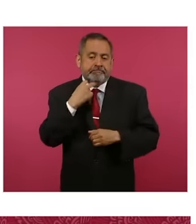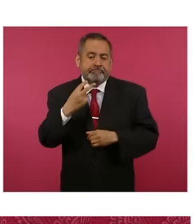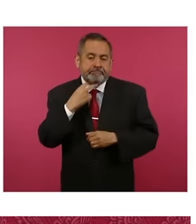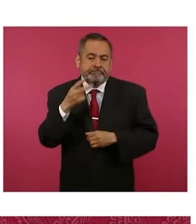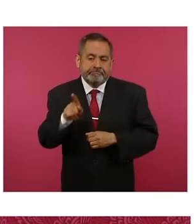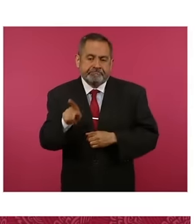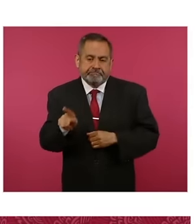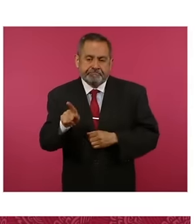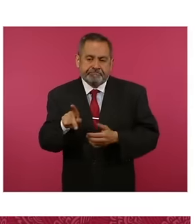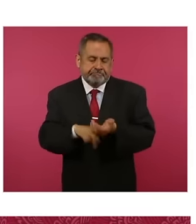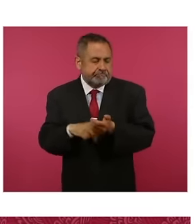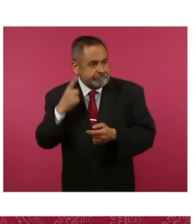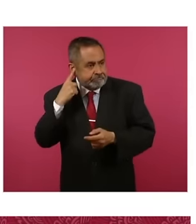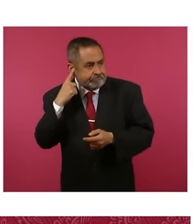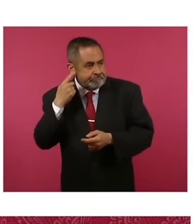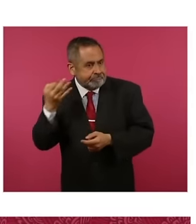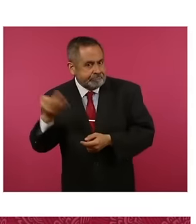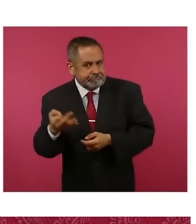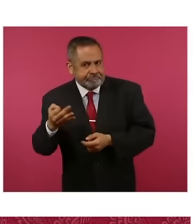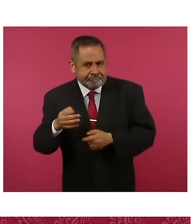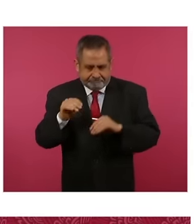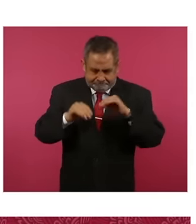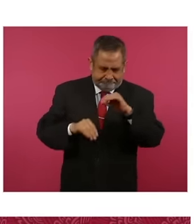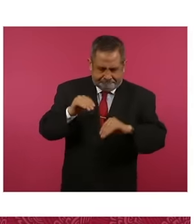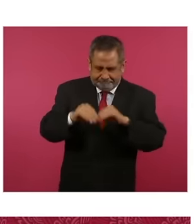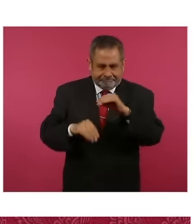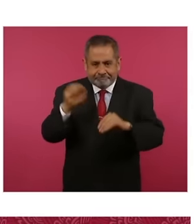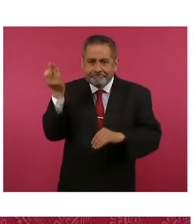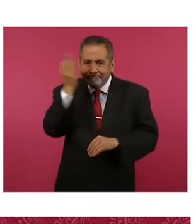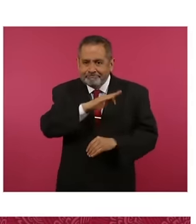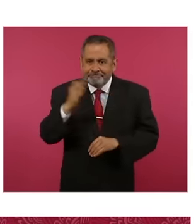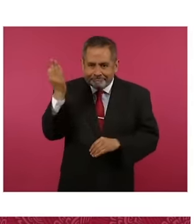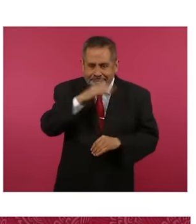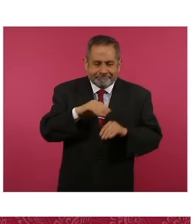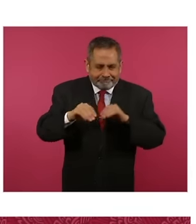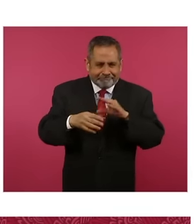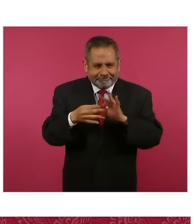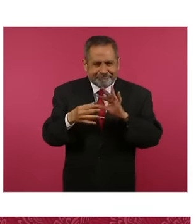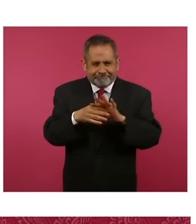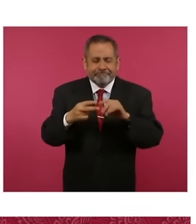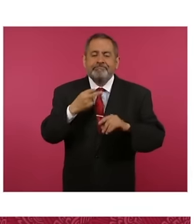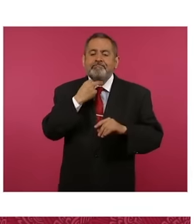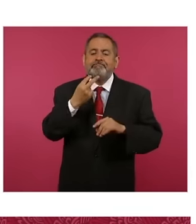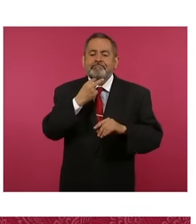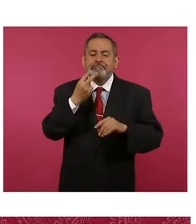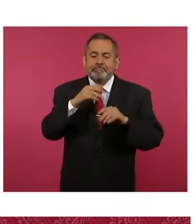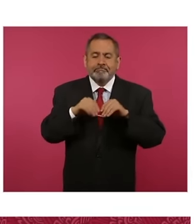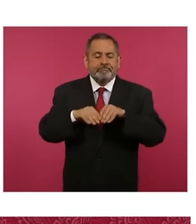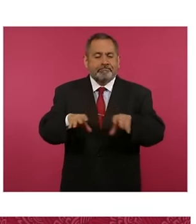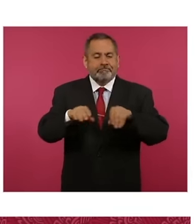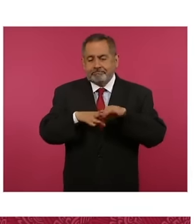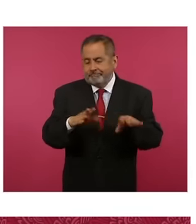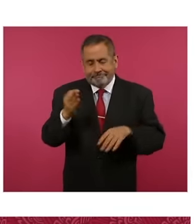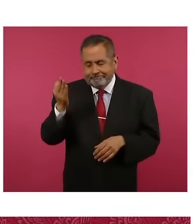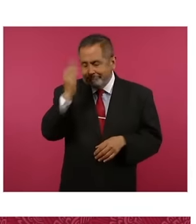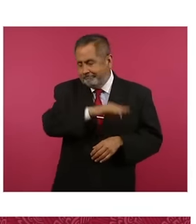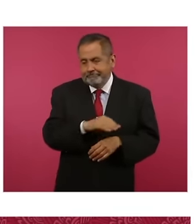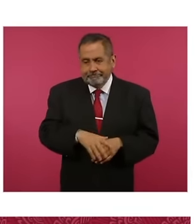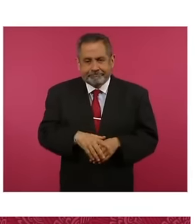users well What do they do, they modify it, they use The Voice of the president and they modify the mouth